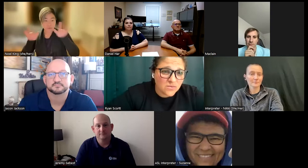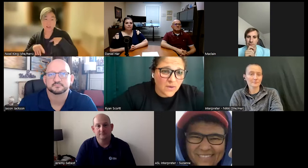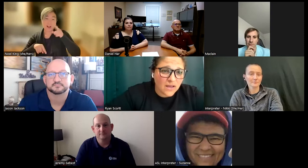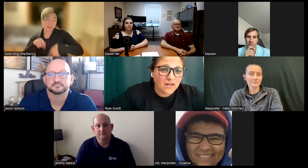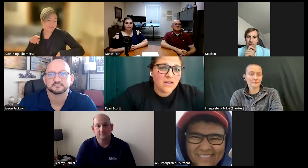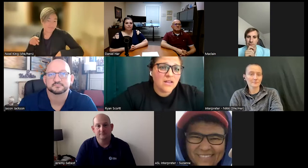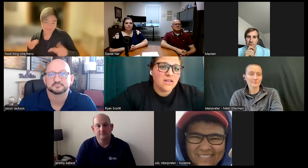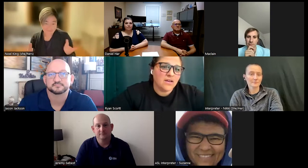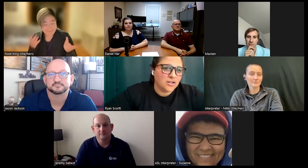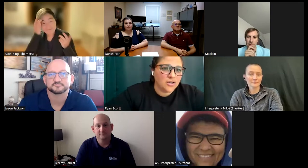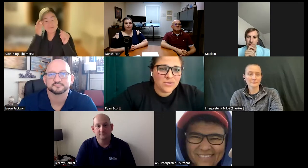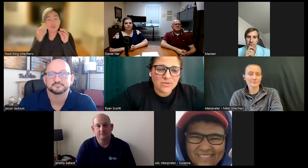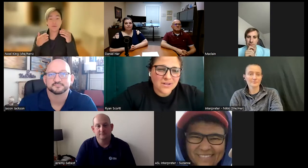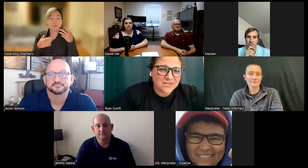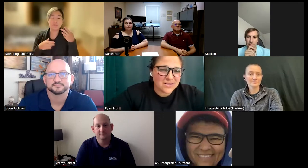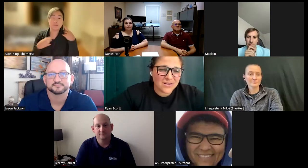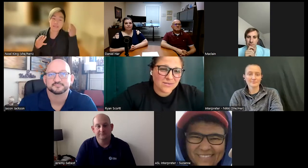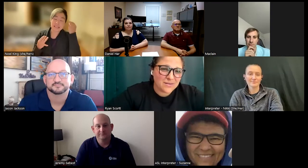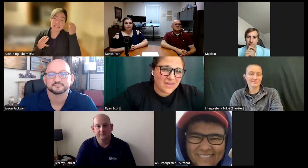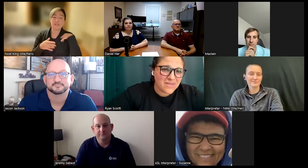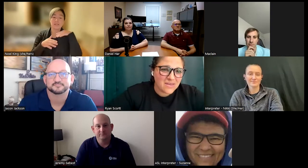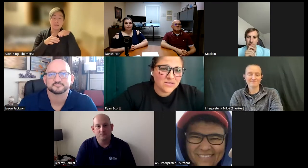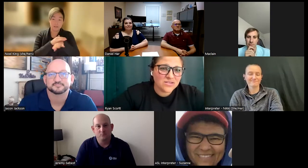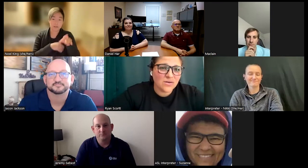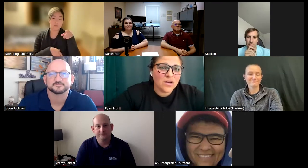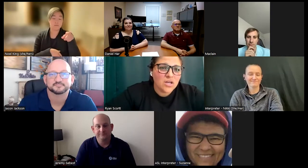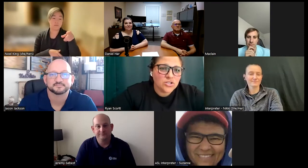as well. Computers are not really my thing so